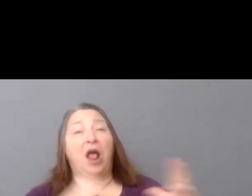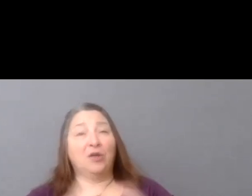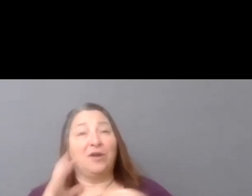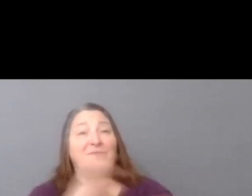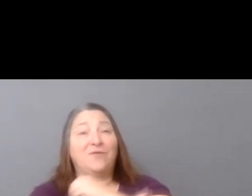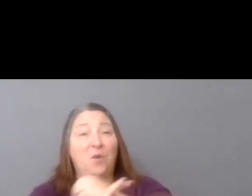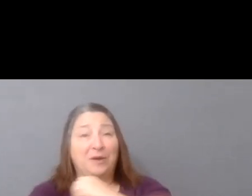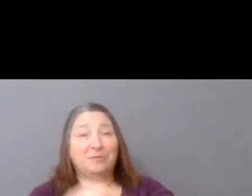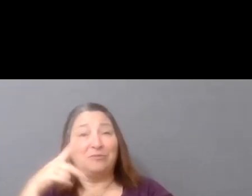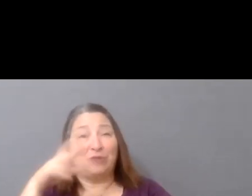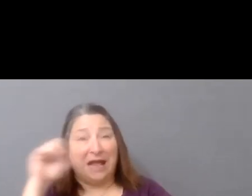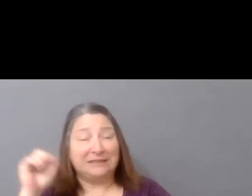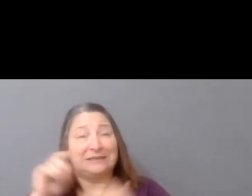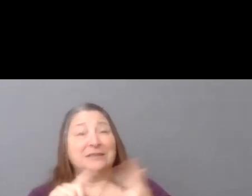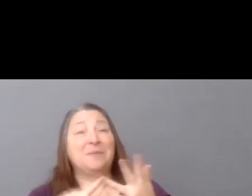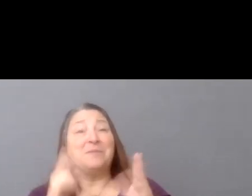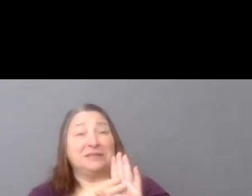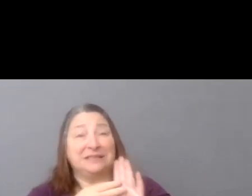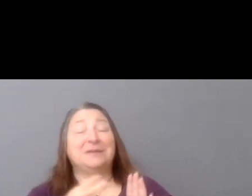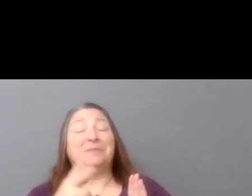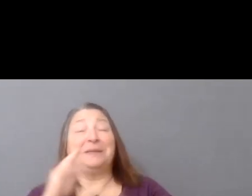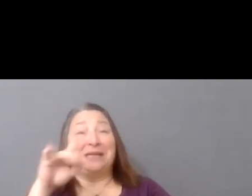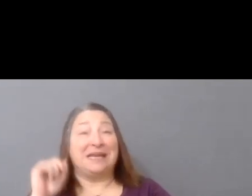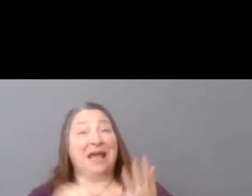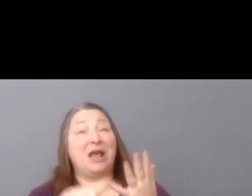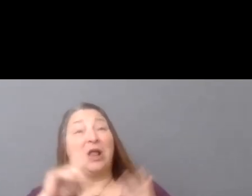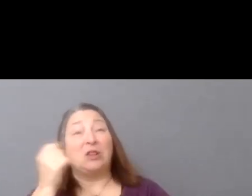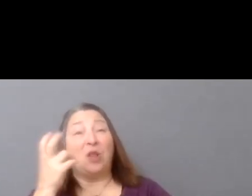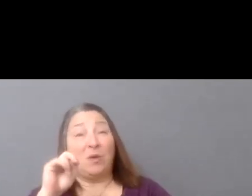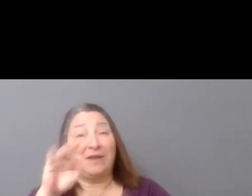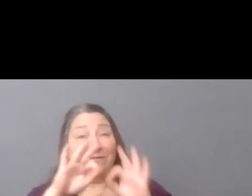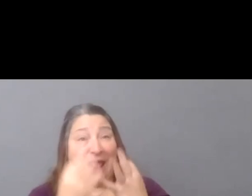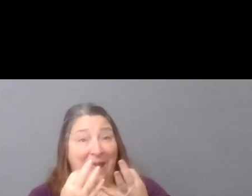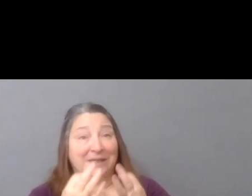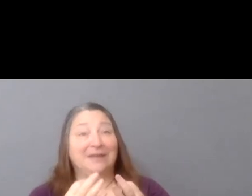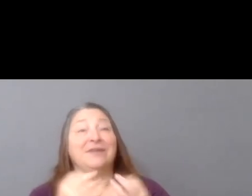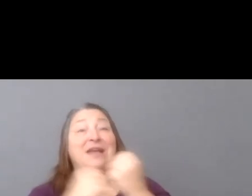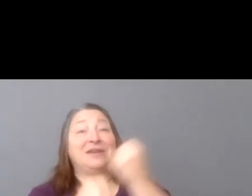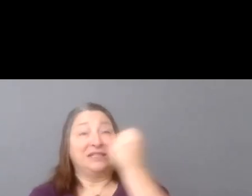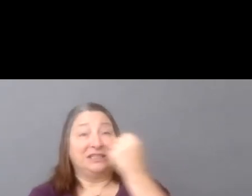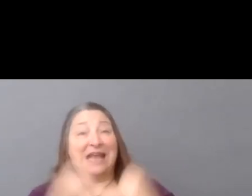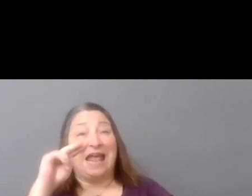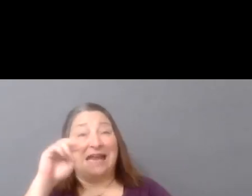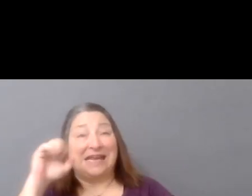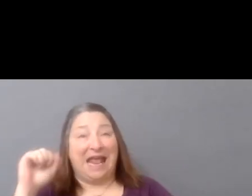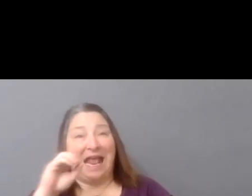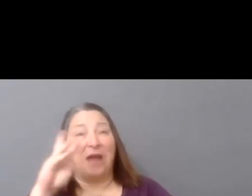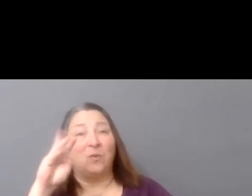Media, the Jonathan Logan Family Foundation, the NEA, and the Wyncote Foundation.